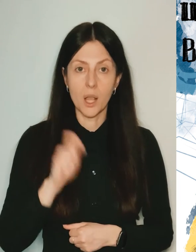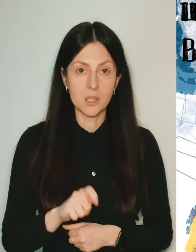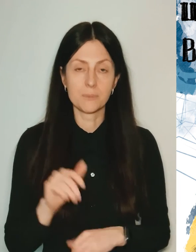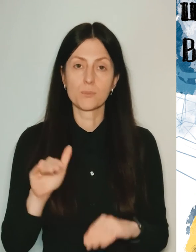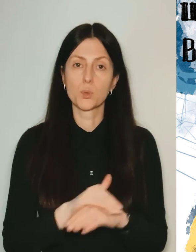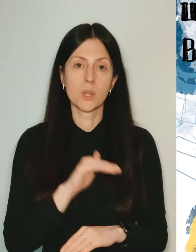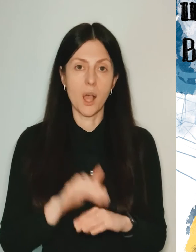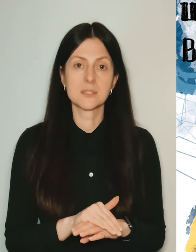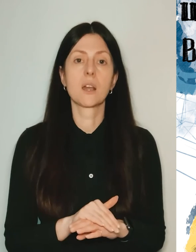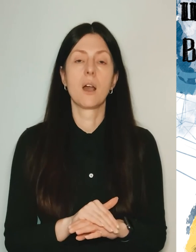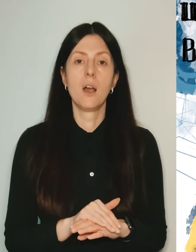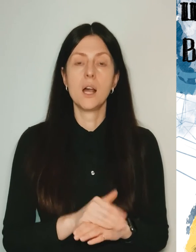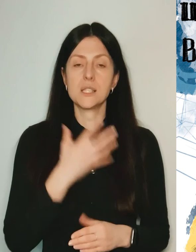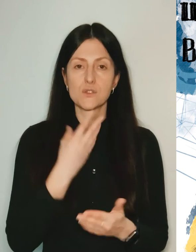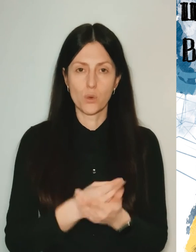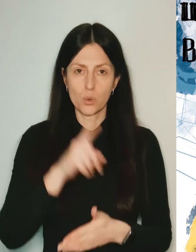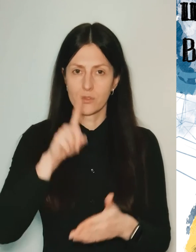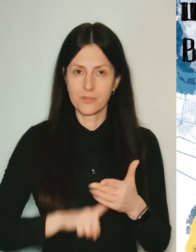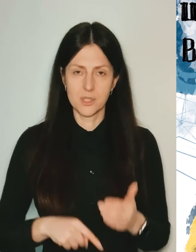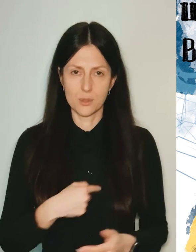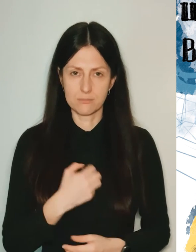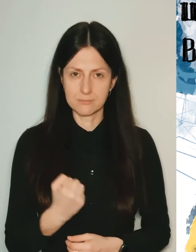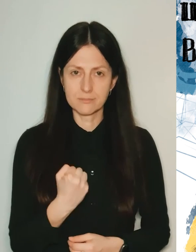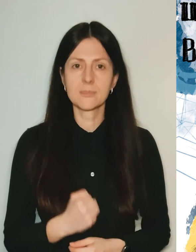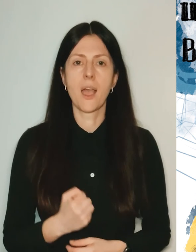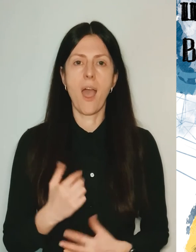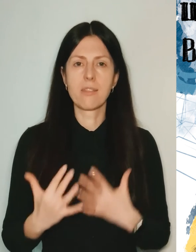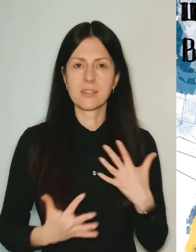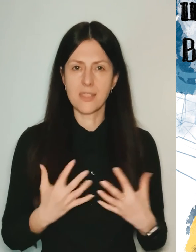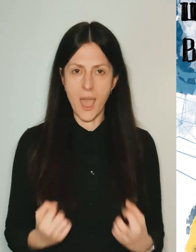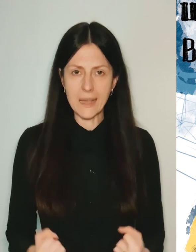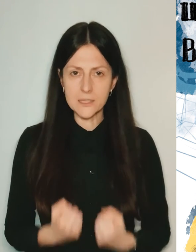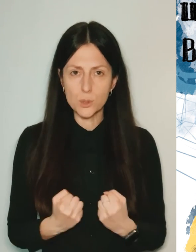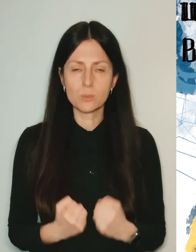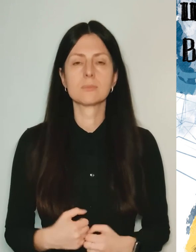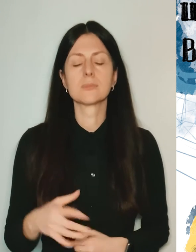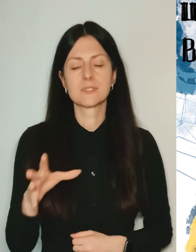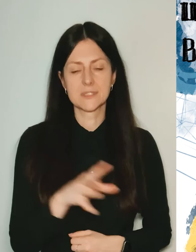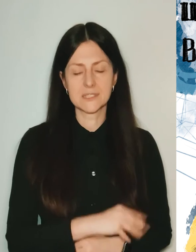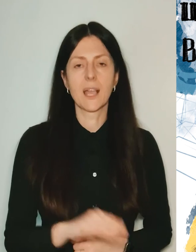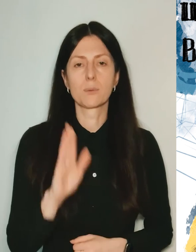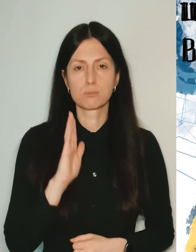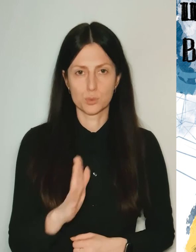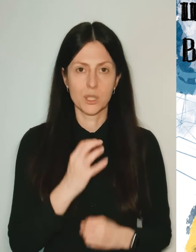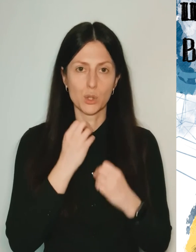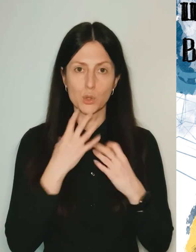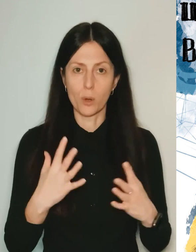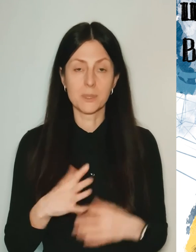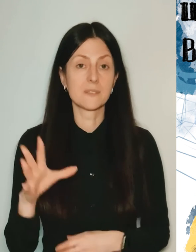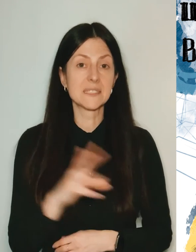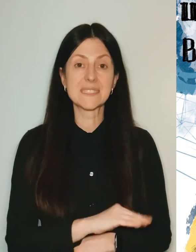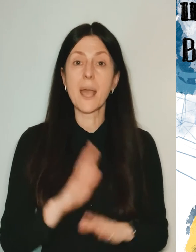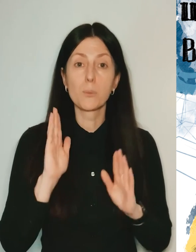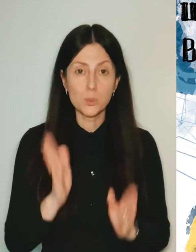Please keep your faith, keep your energy, everything will be fine. Everything will be Ukraine!